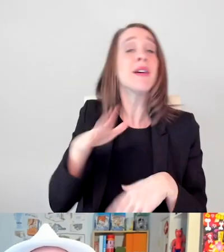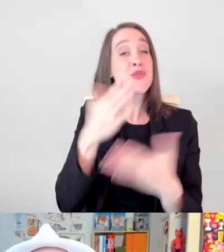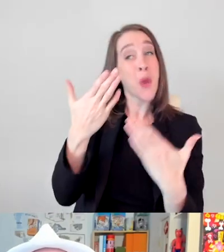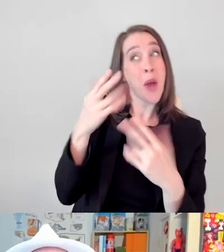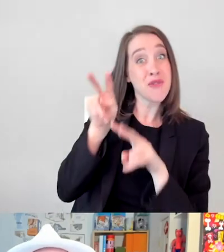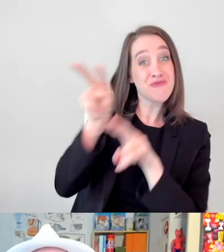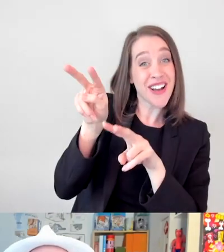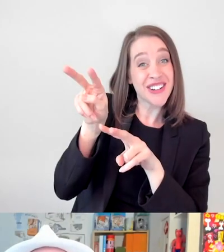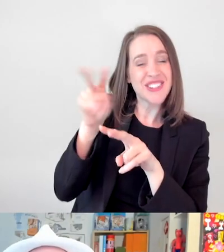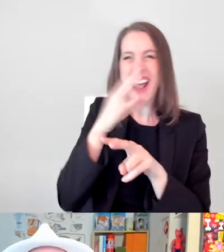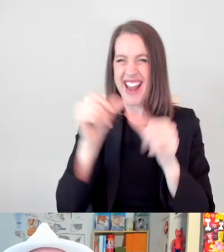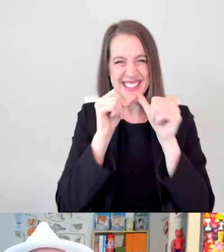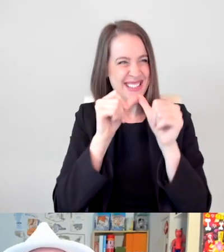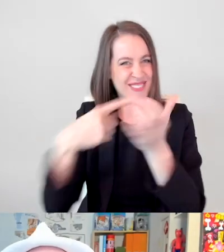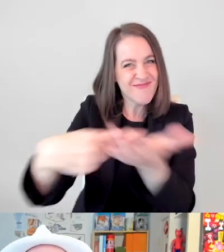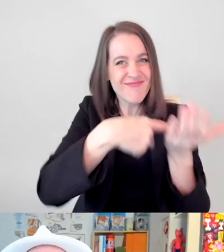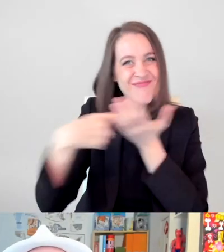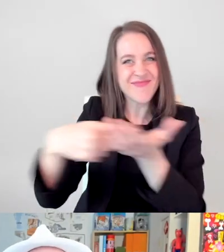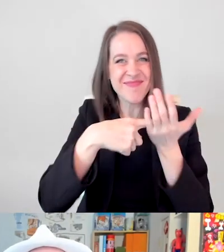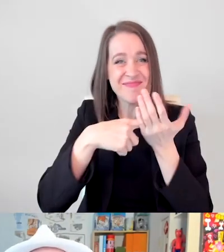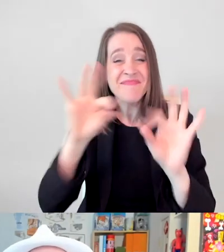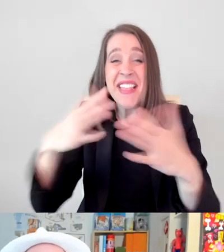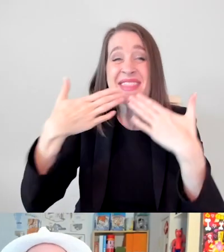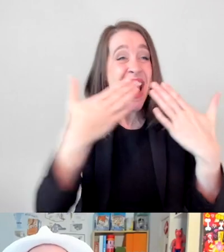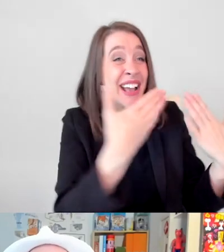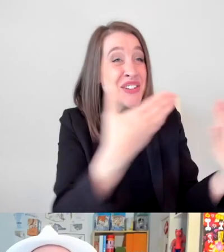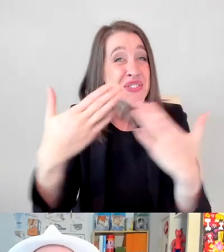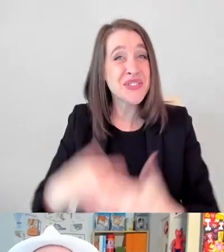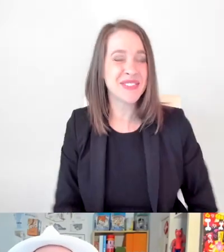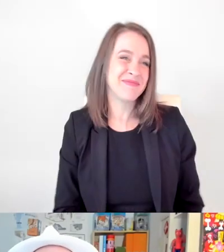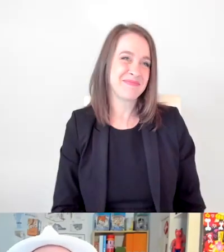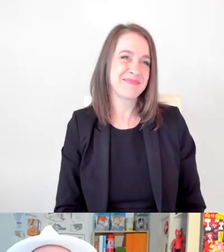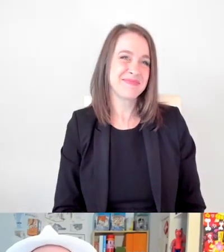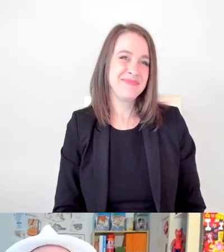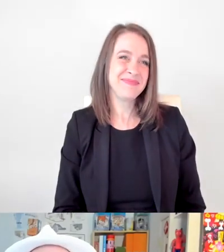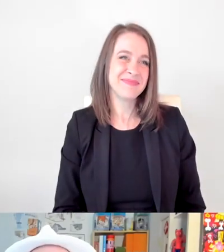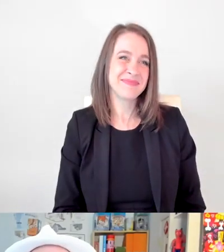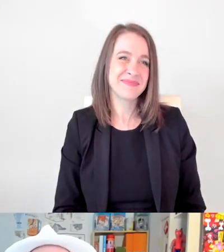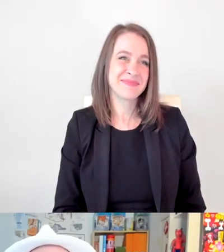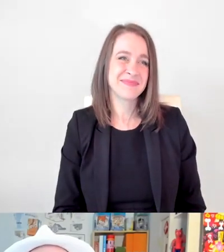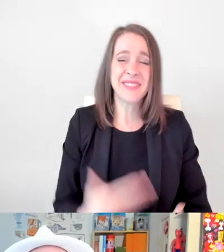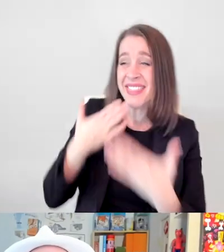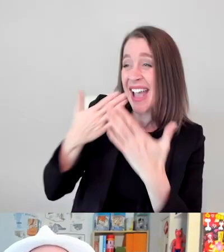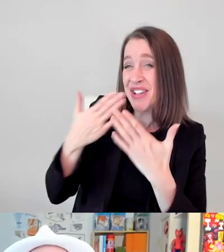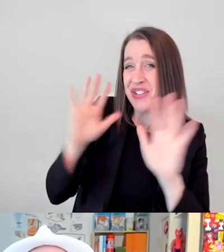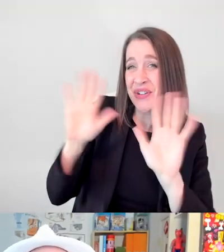And let's keep this conversation going. Thank you, everybody. Thank you so much.